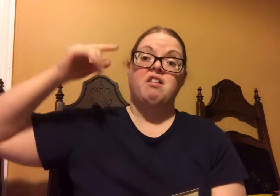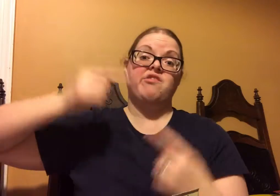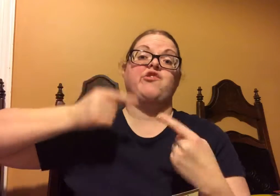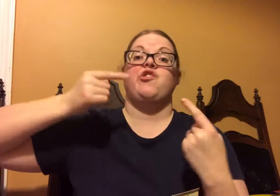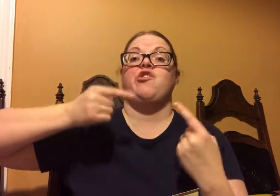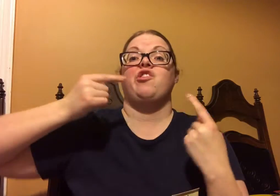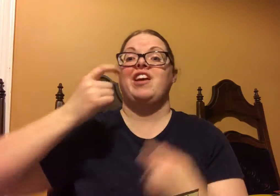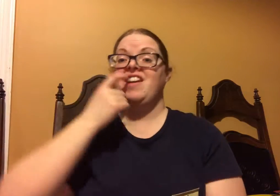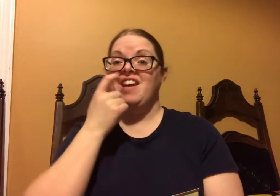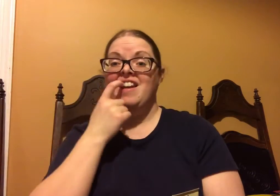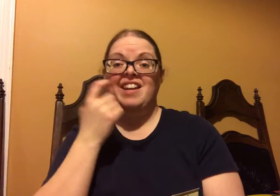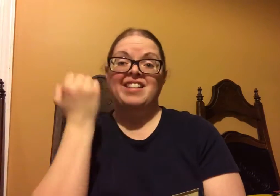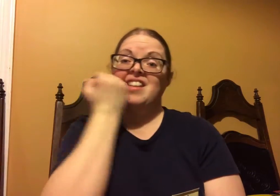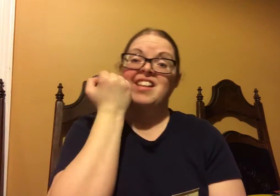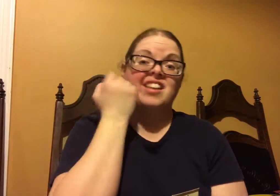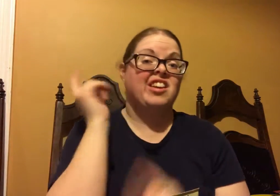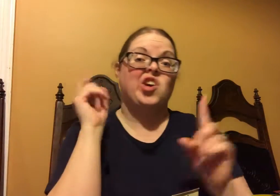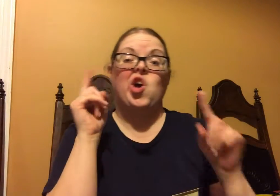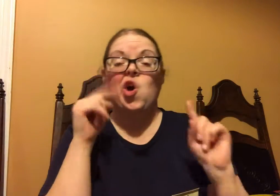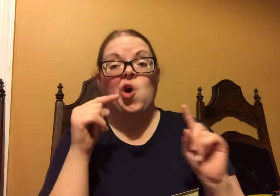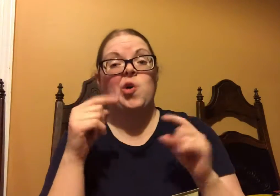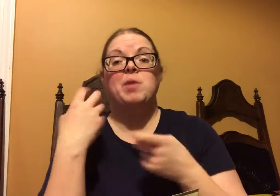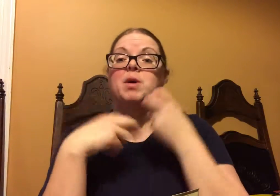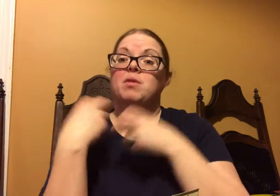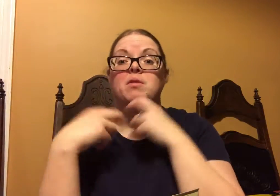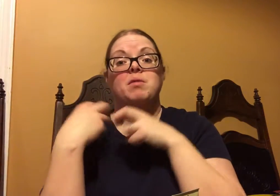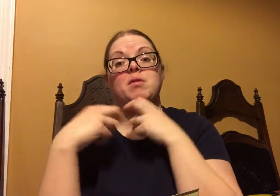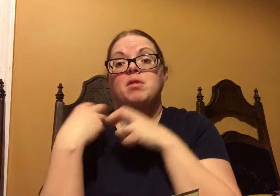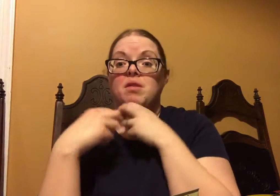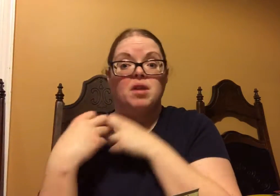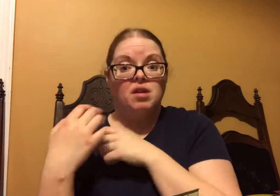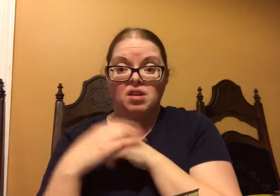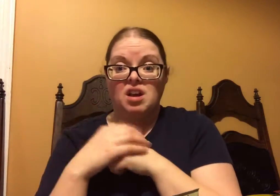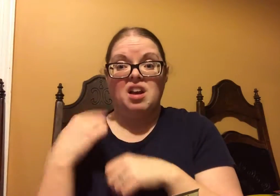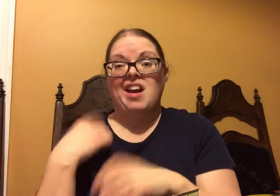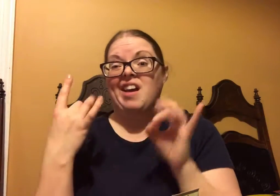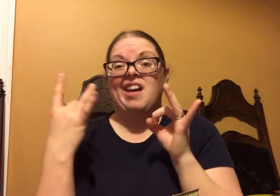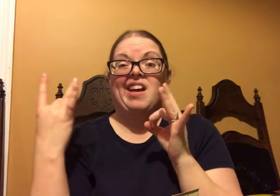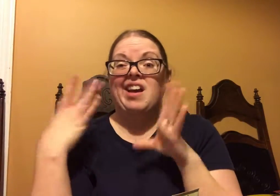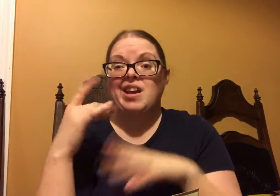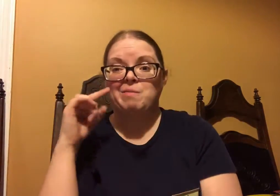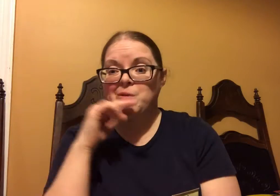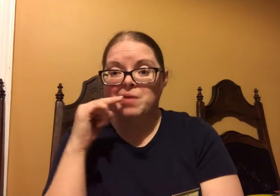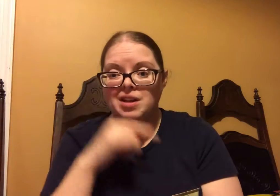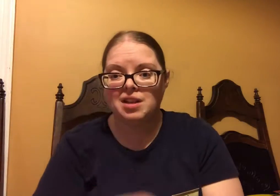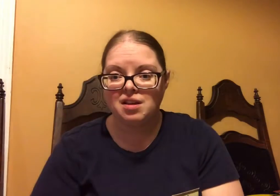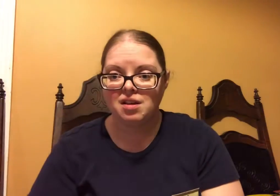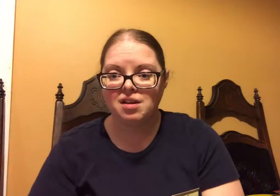Growing up it was a struggle for me, going to the dentist. I had all of these dental problems.